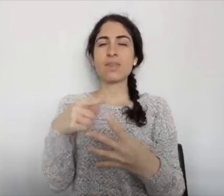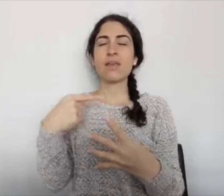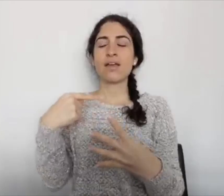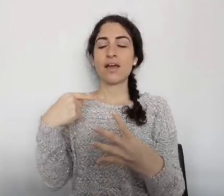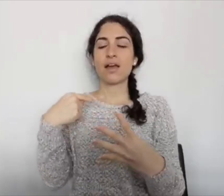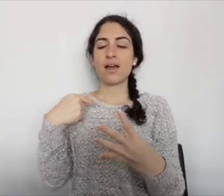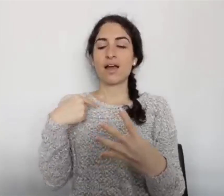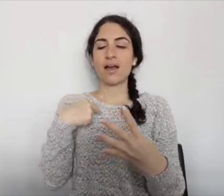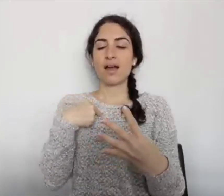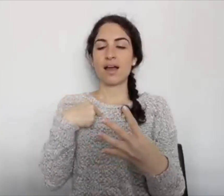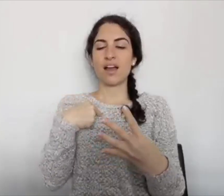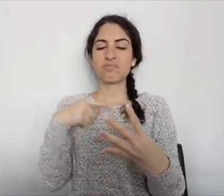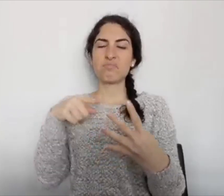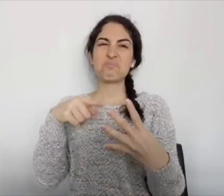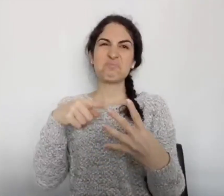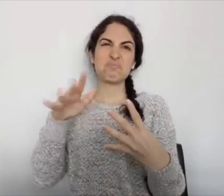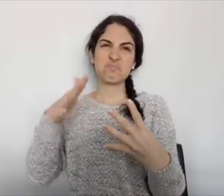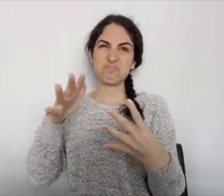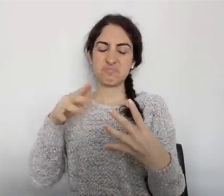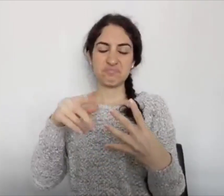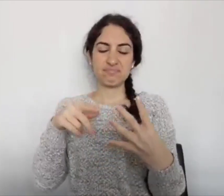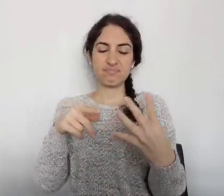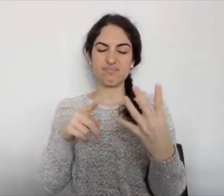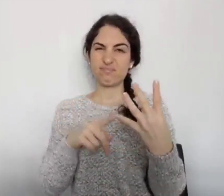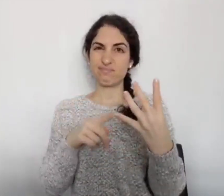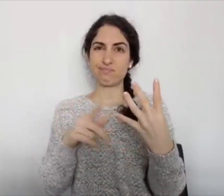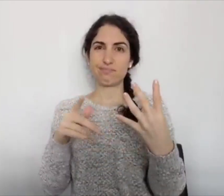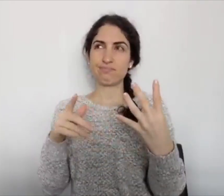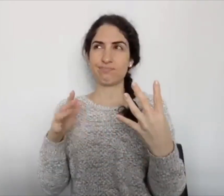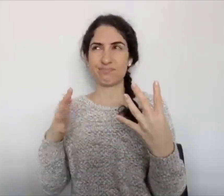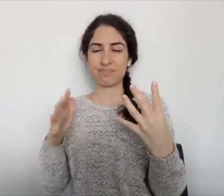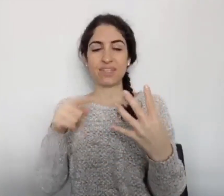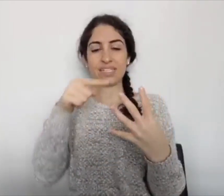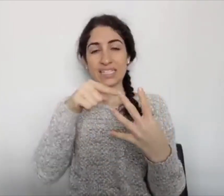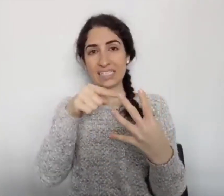I... The second one, not really. The fourth one not really.